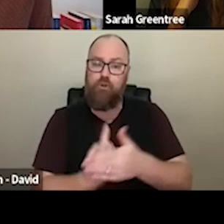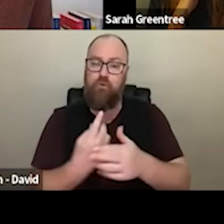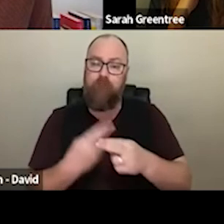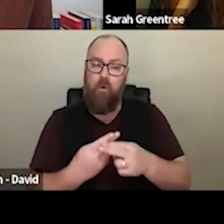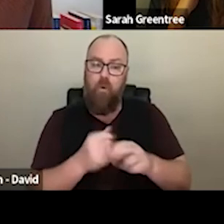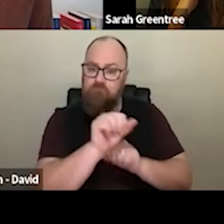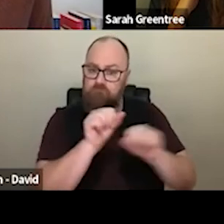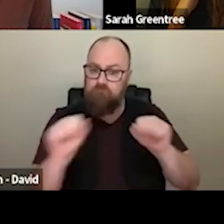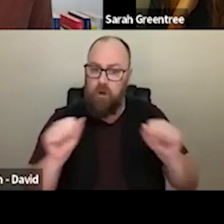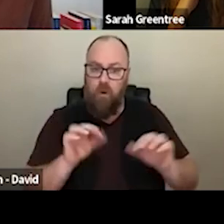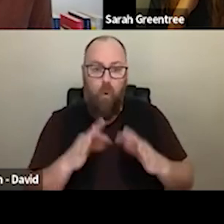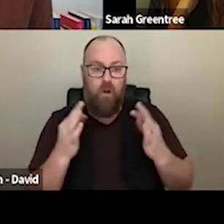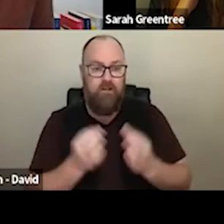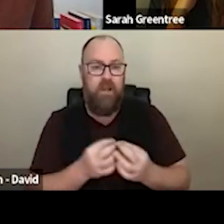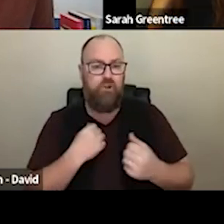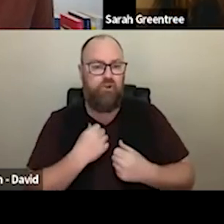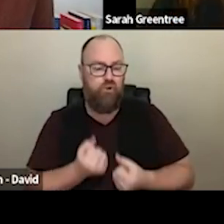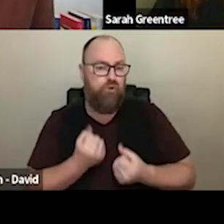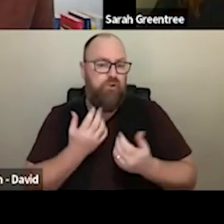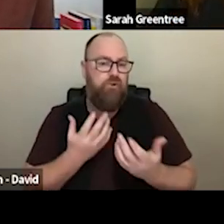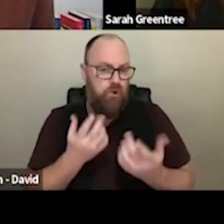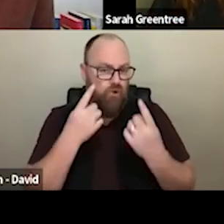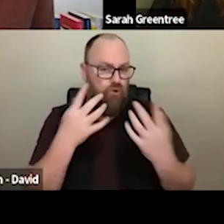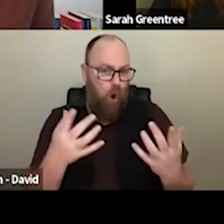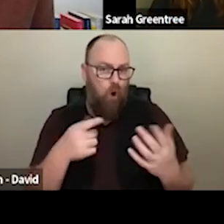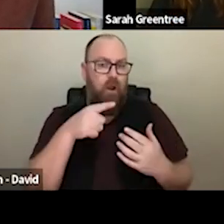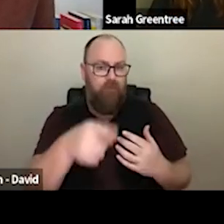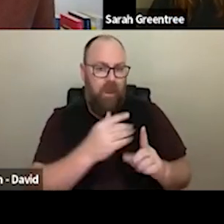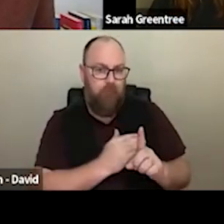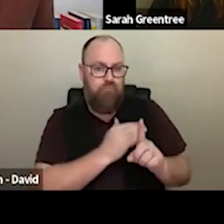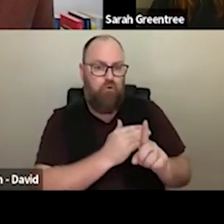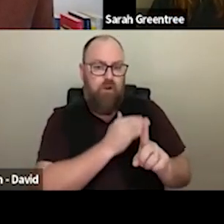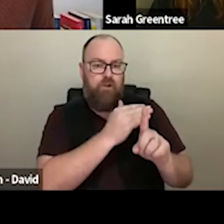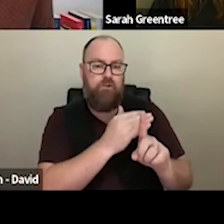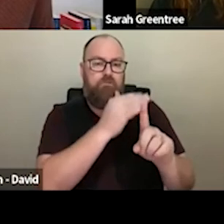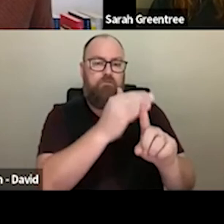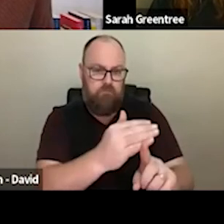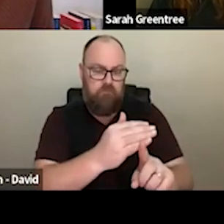to really express their progression over that period of time and talk about where we might